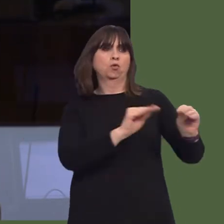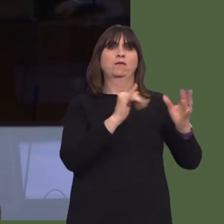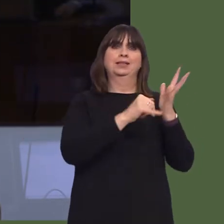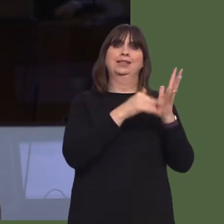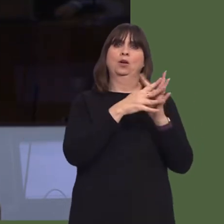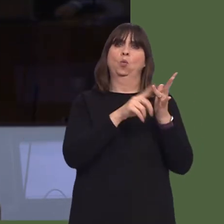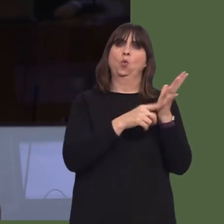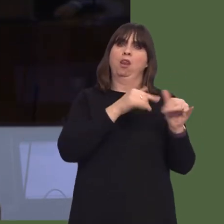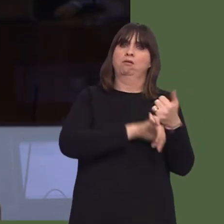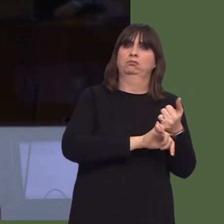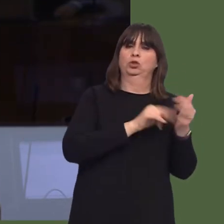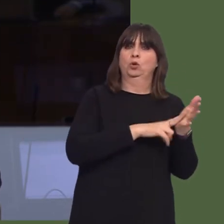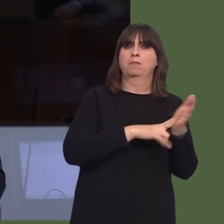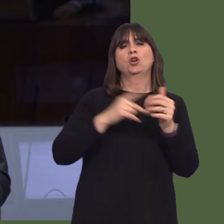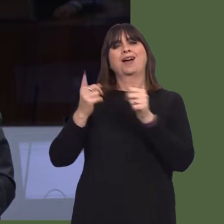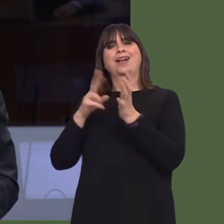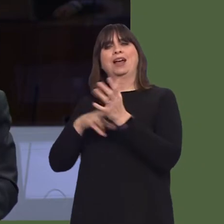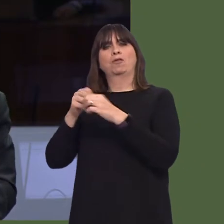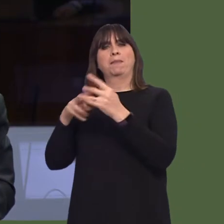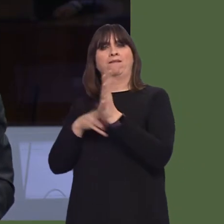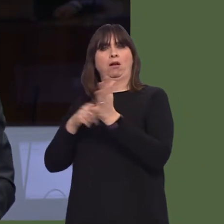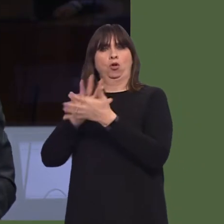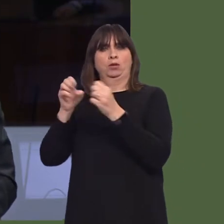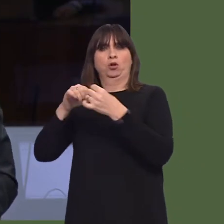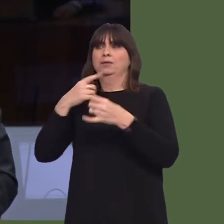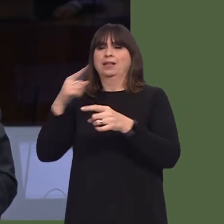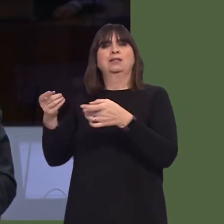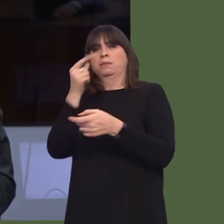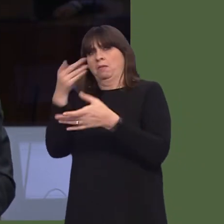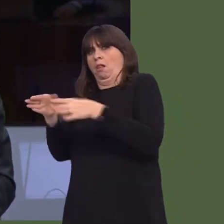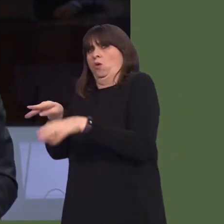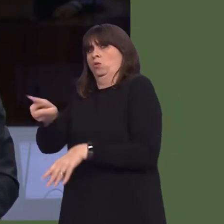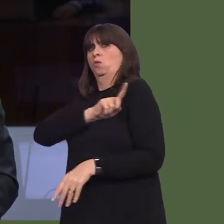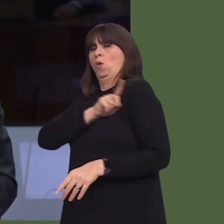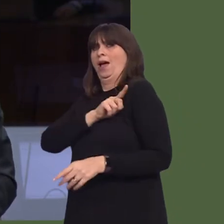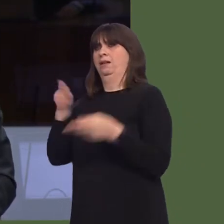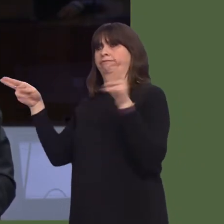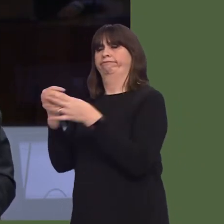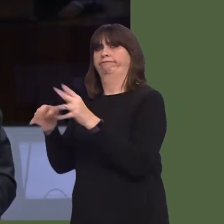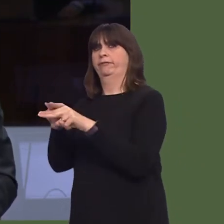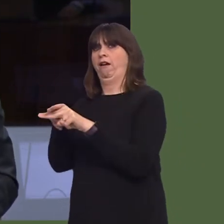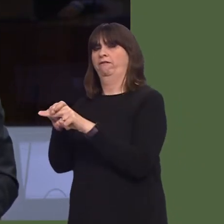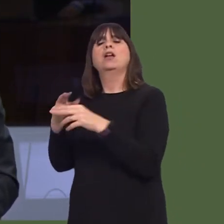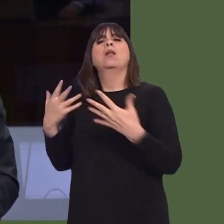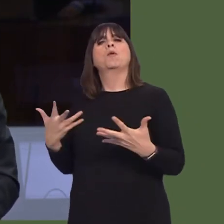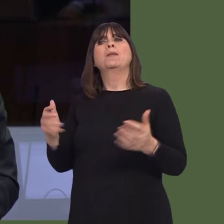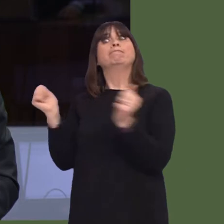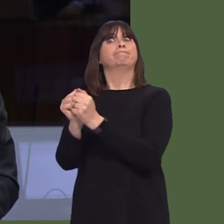One of the issues we face in the Welsh economy is that too many of our SMEs grow to a particular